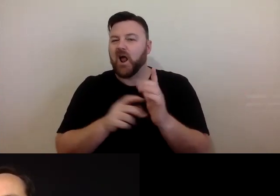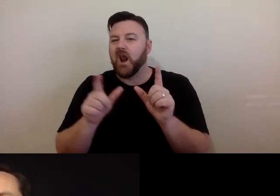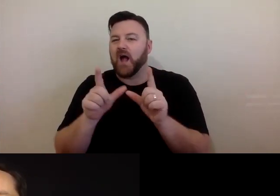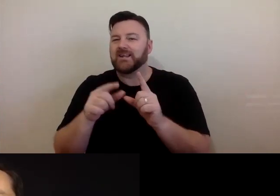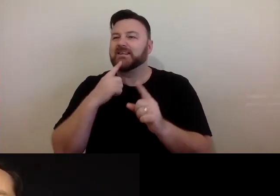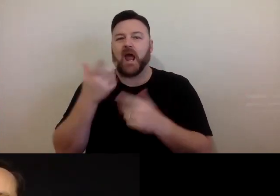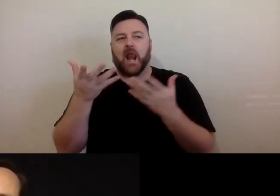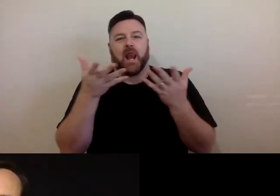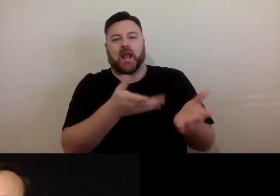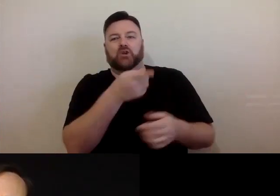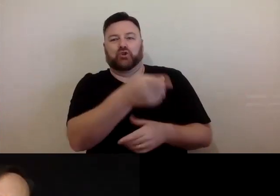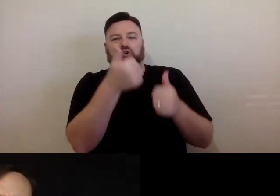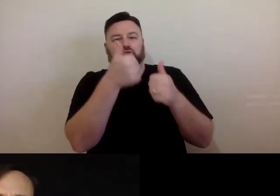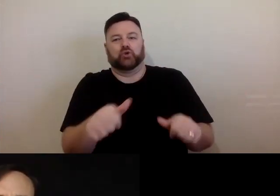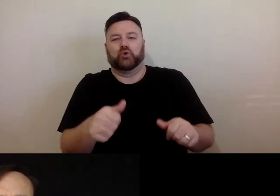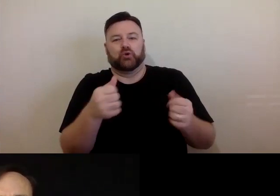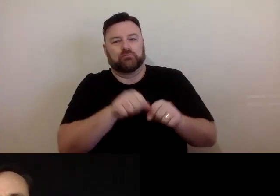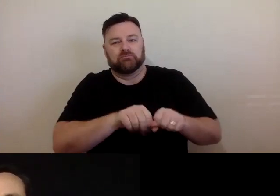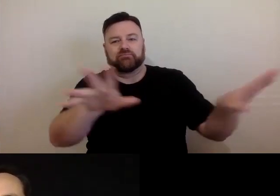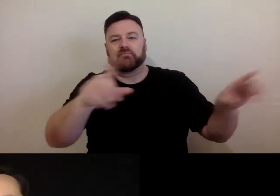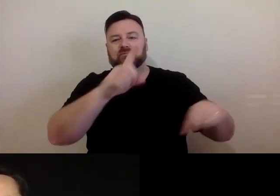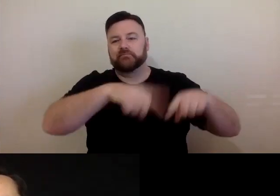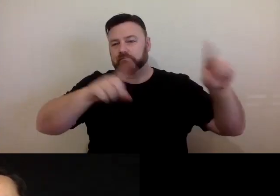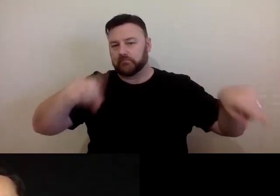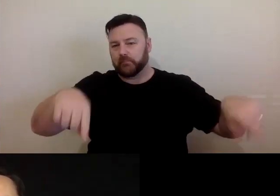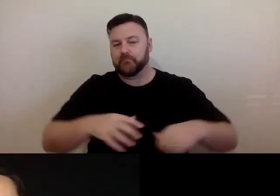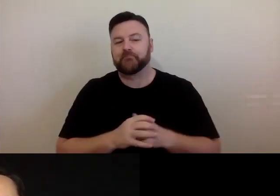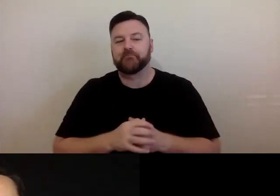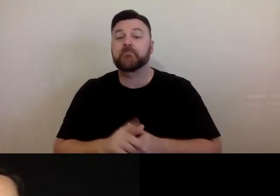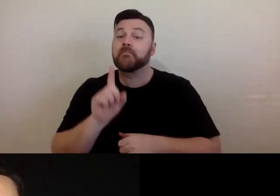Beyond that, incorporating other material into your cough